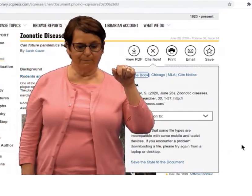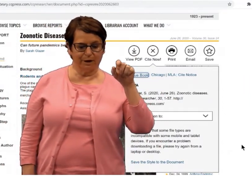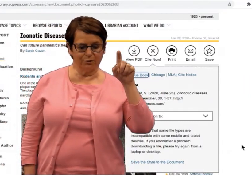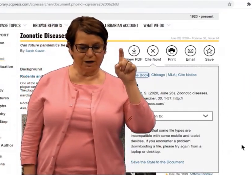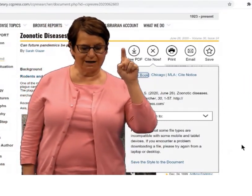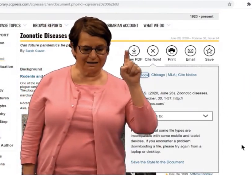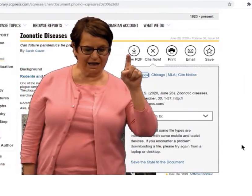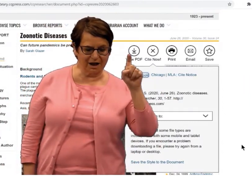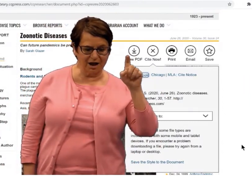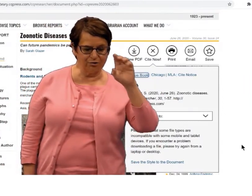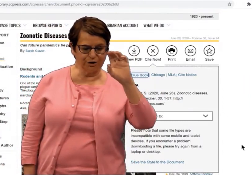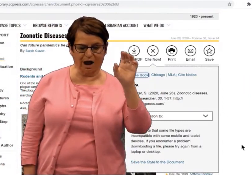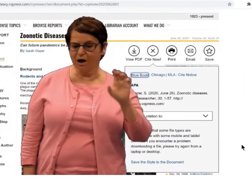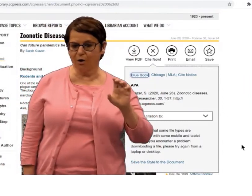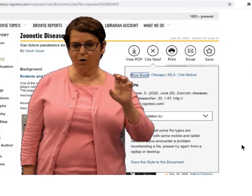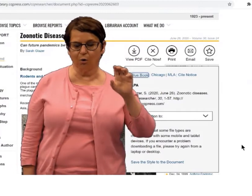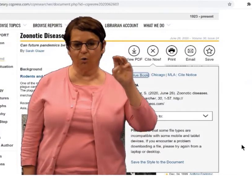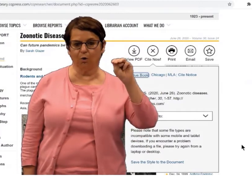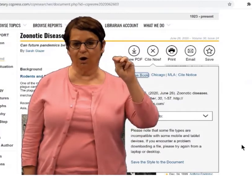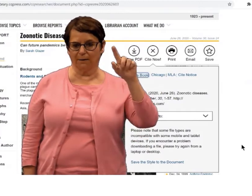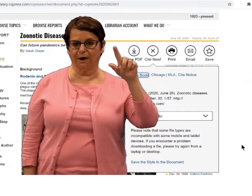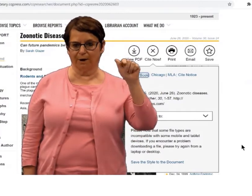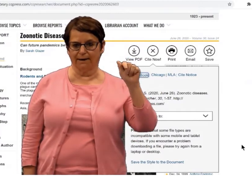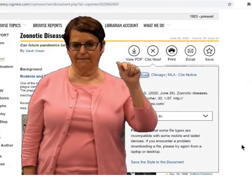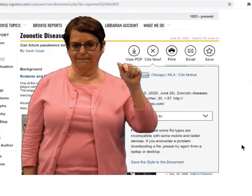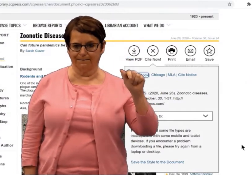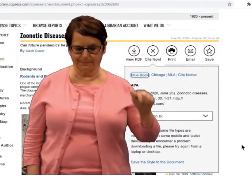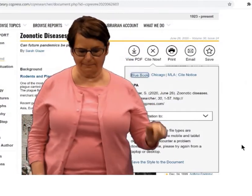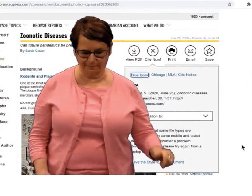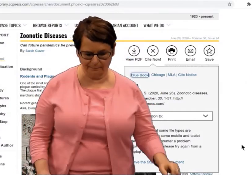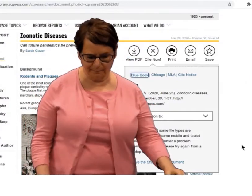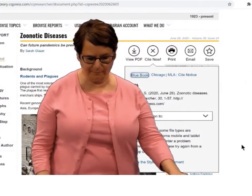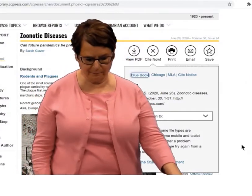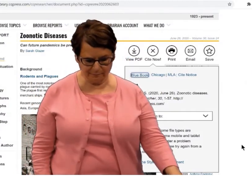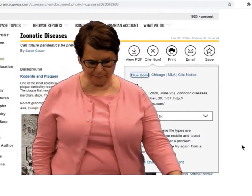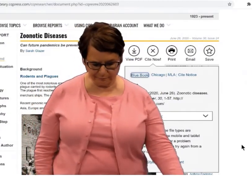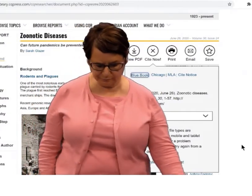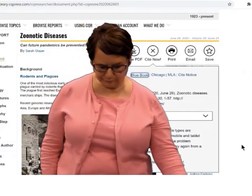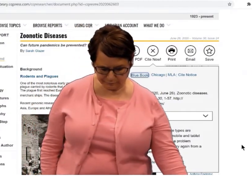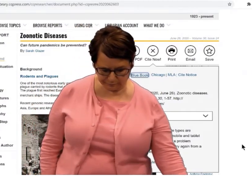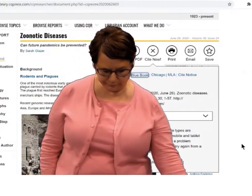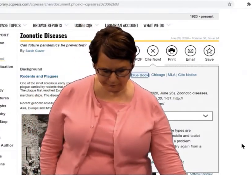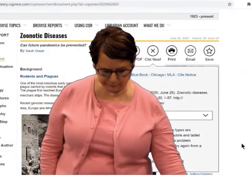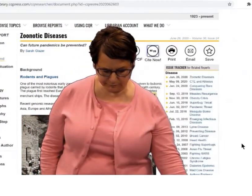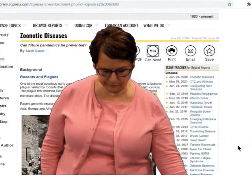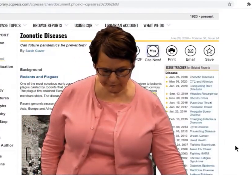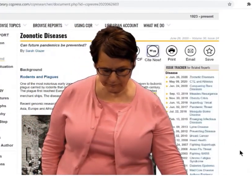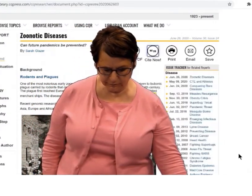This is an APA citation. You can click on Chicago or MLA.